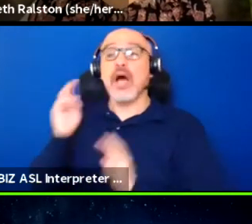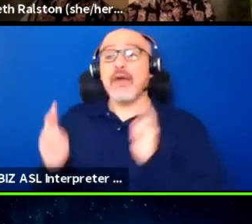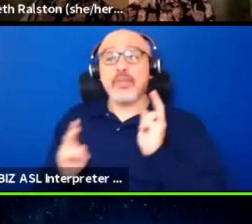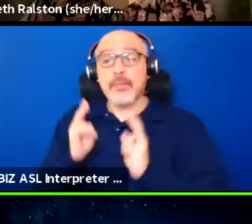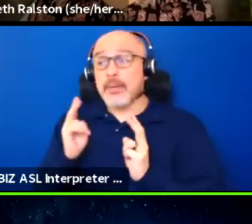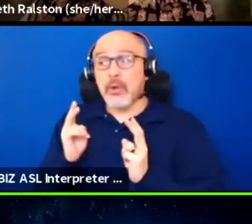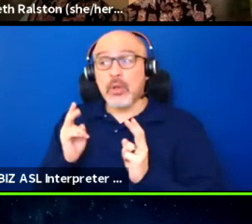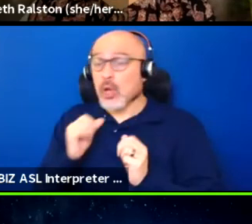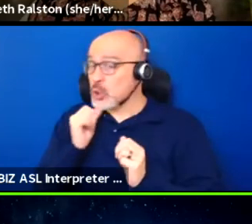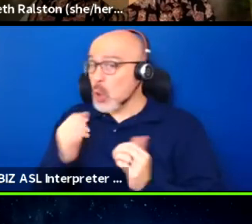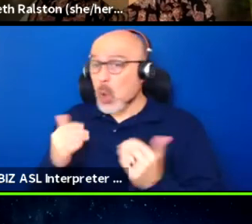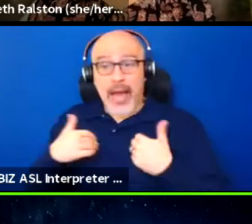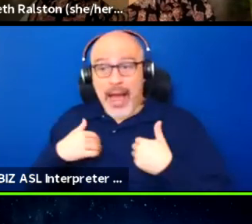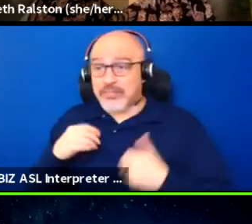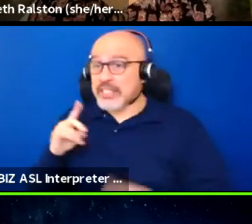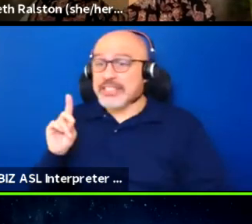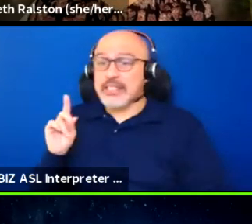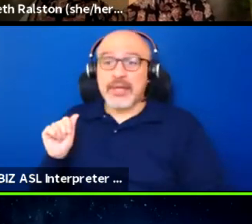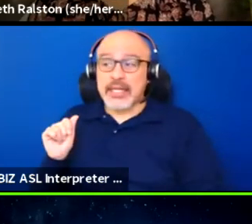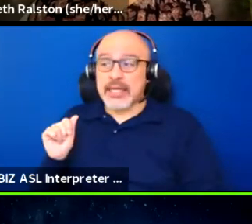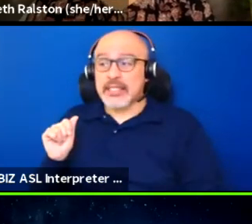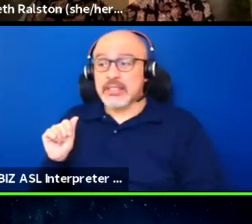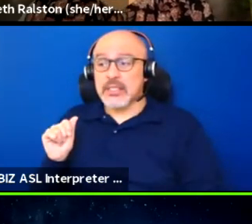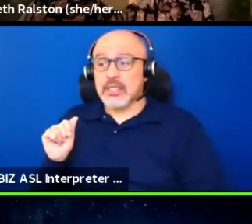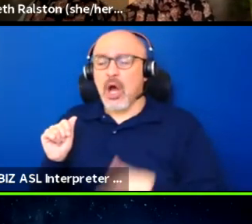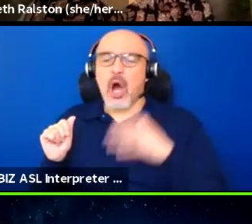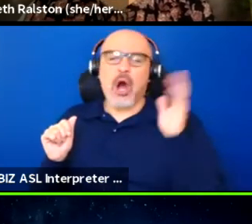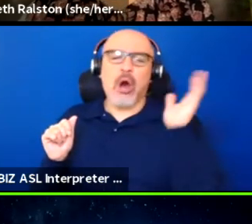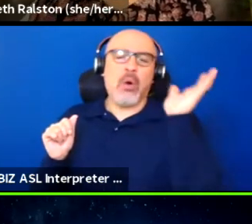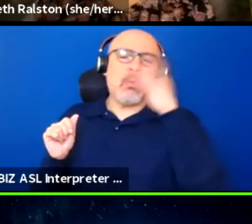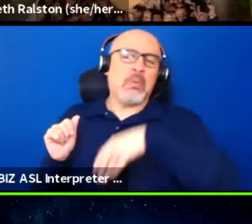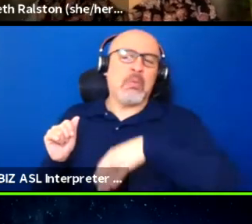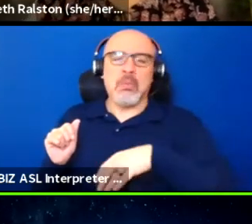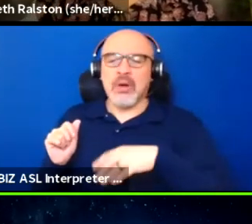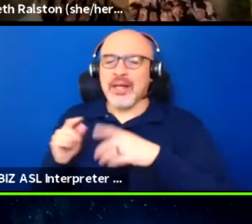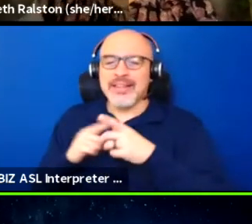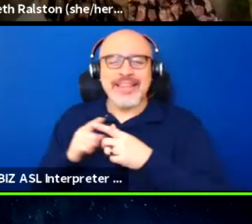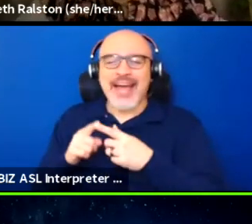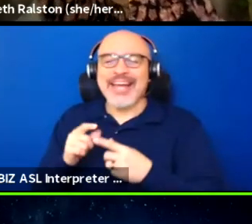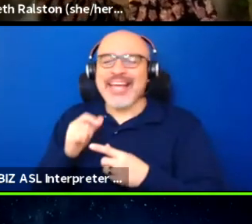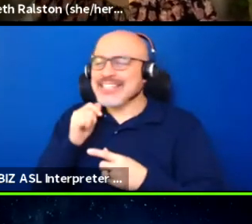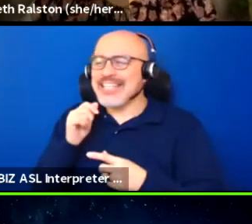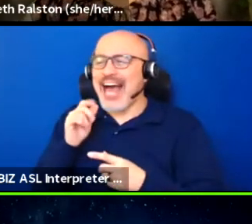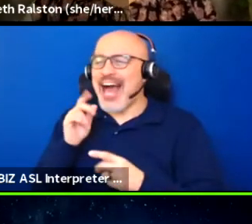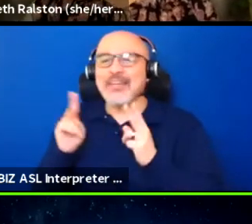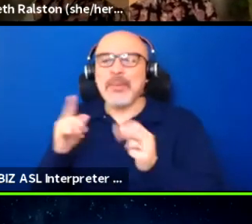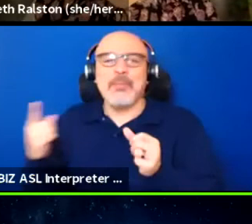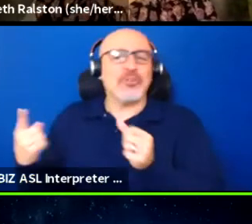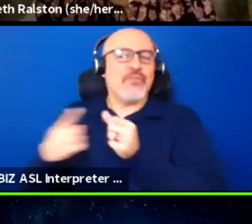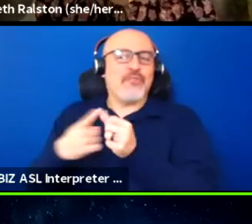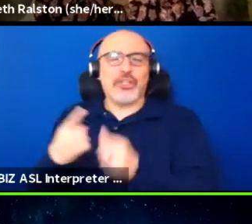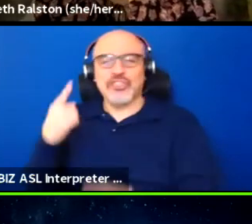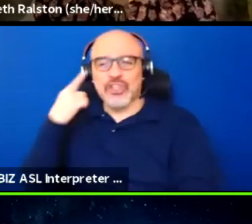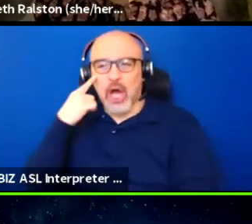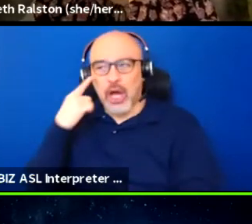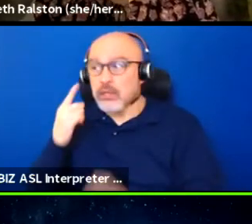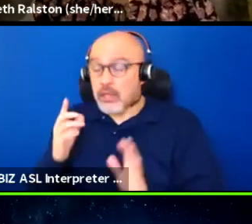disabilities, they're, that's not going to be their first thought, which, okay, fine, that's forgivable.